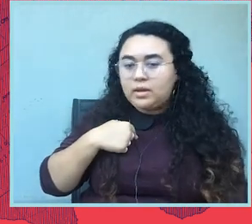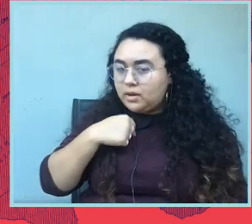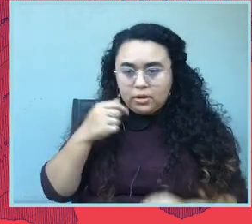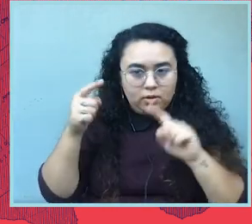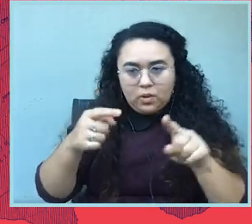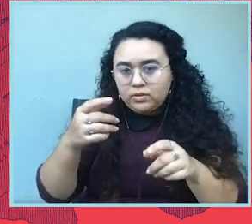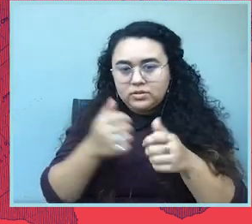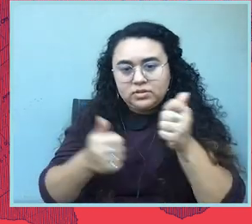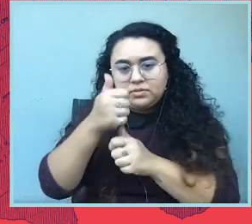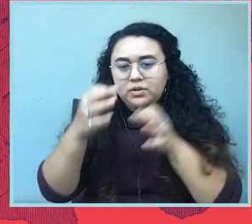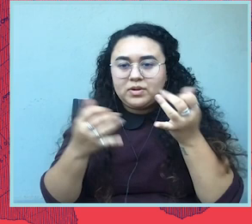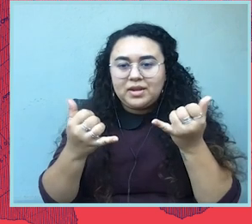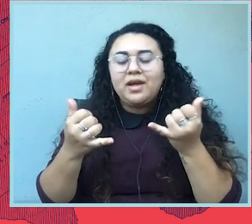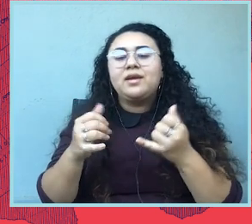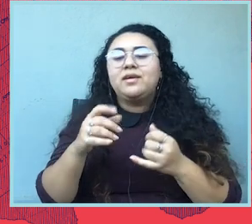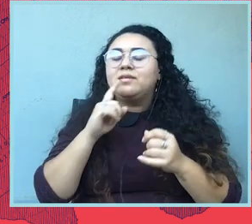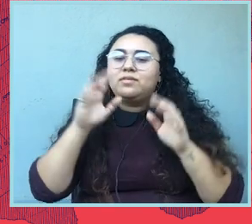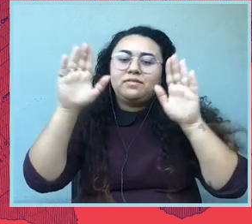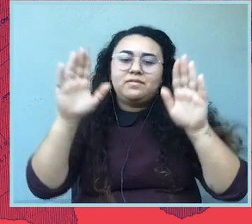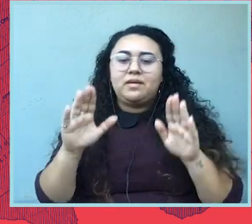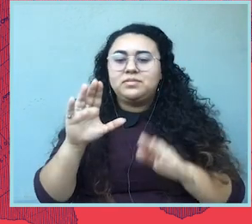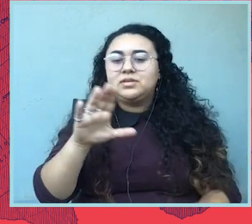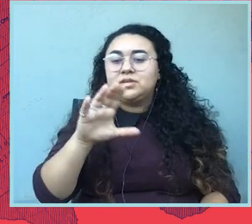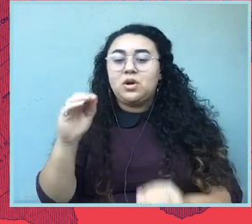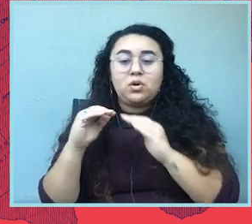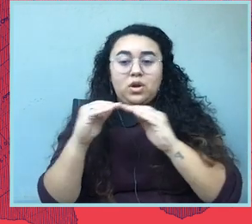Our fabulous colleague from the Center for Reproductive Rights argued the case, and we